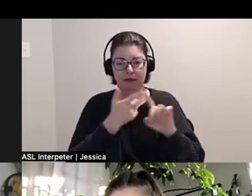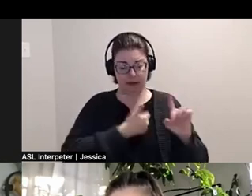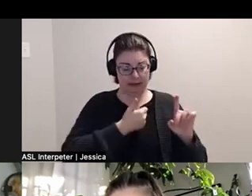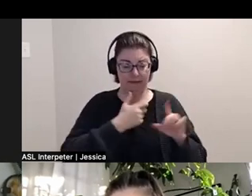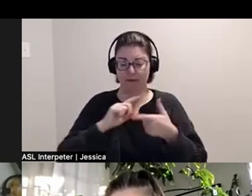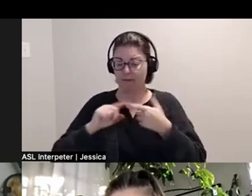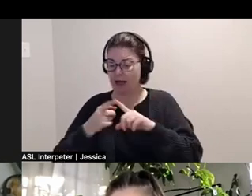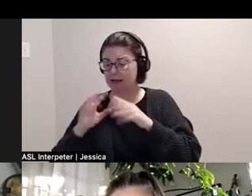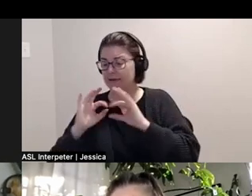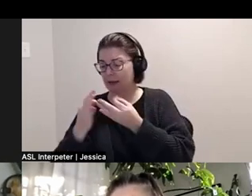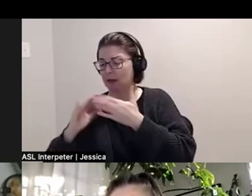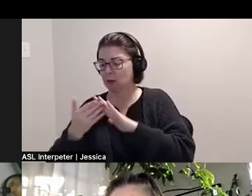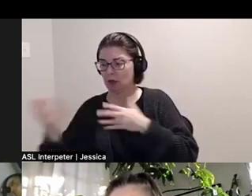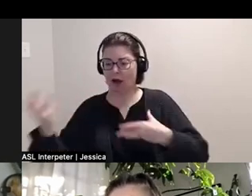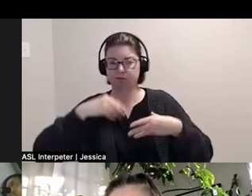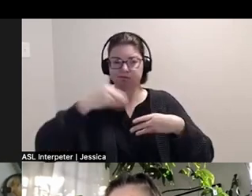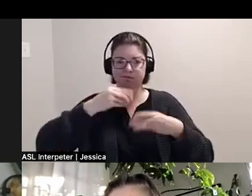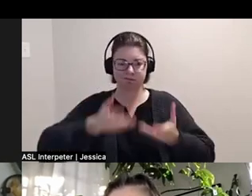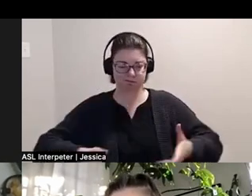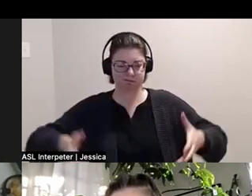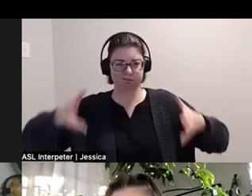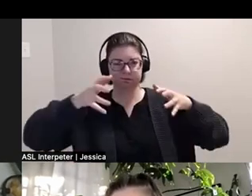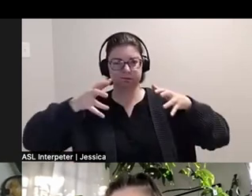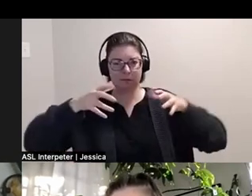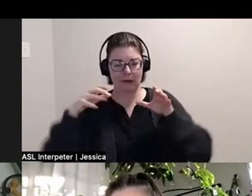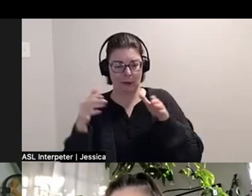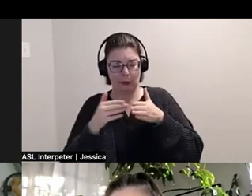And they're huddled together in a corner so you don't see what's inside,